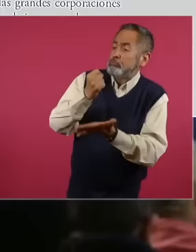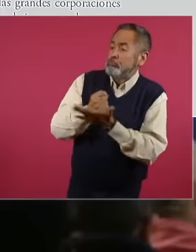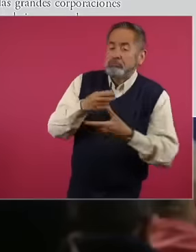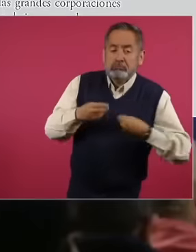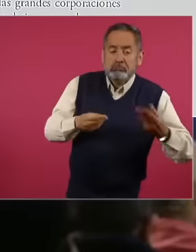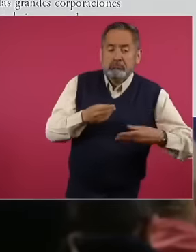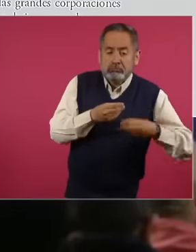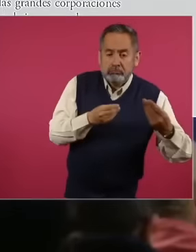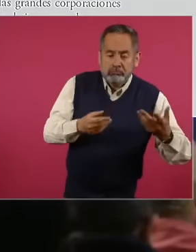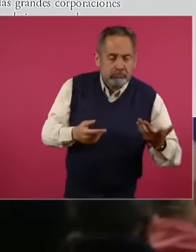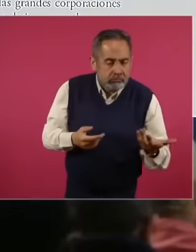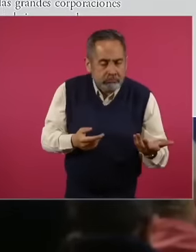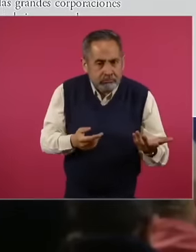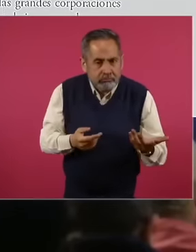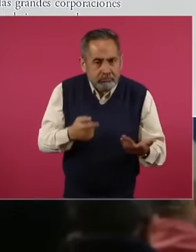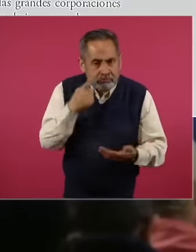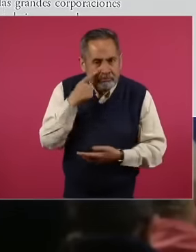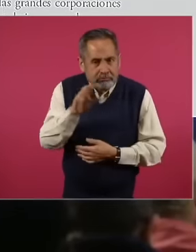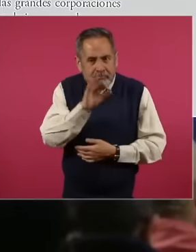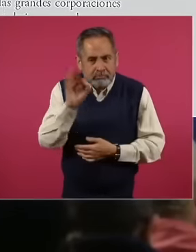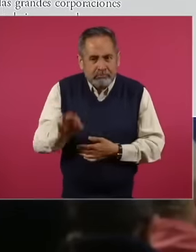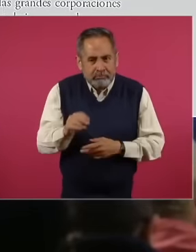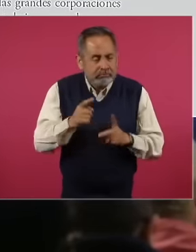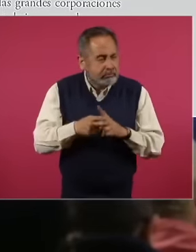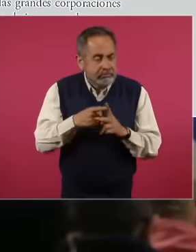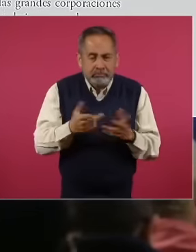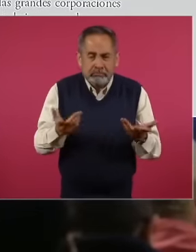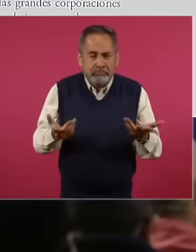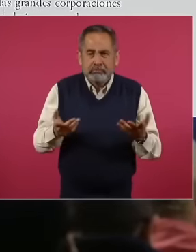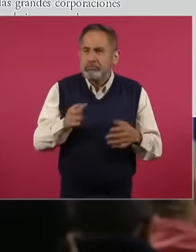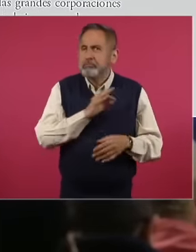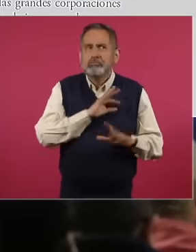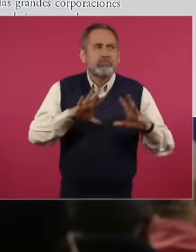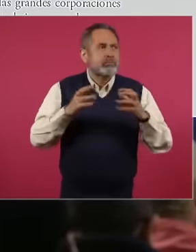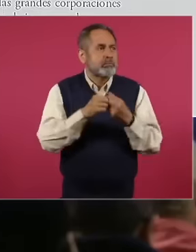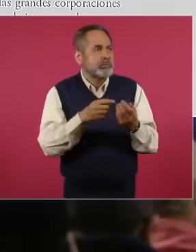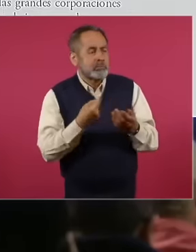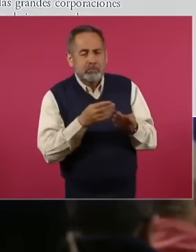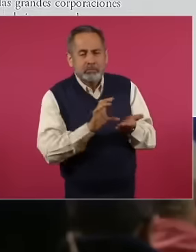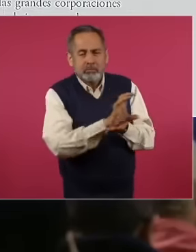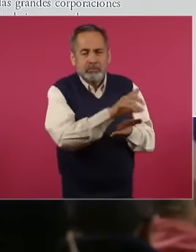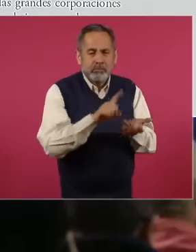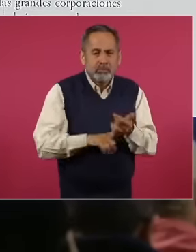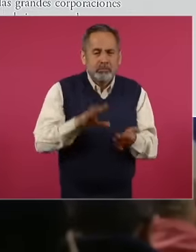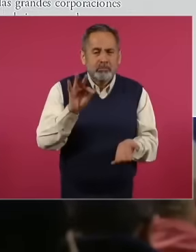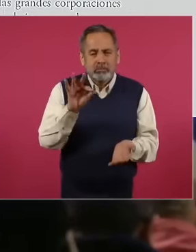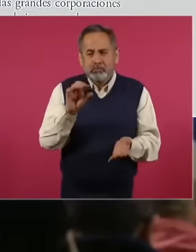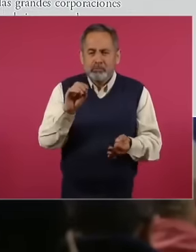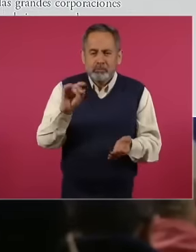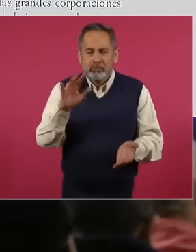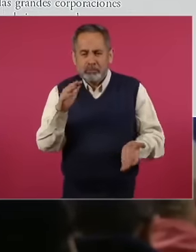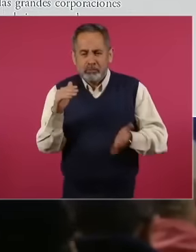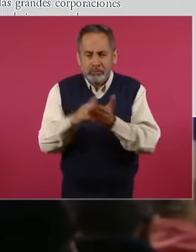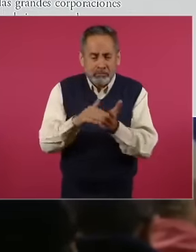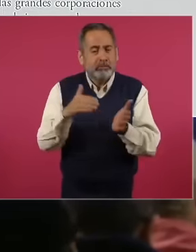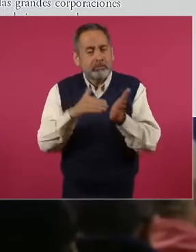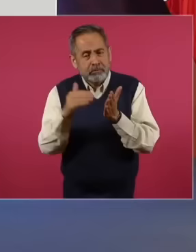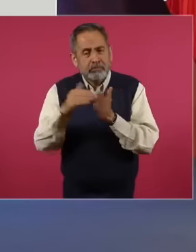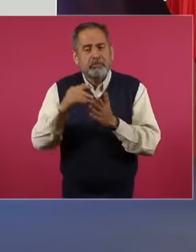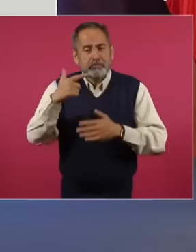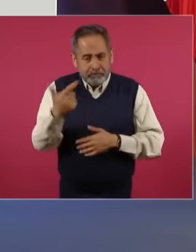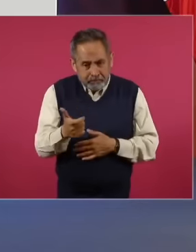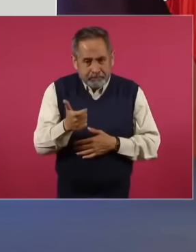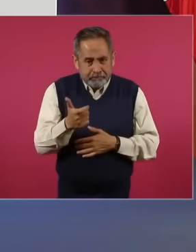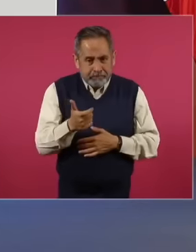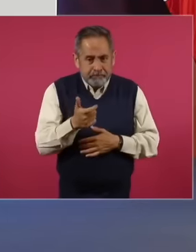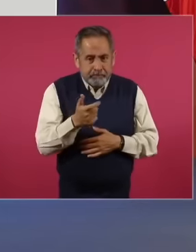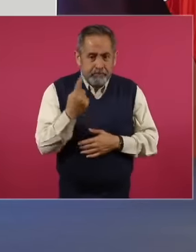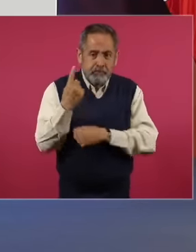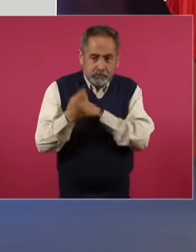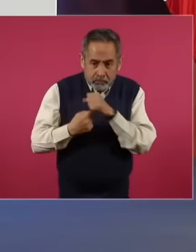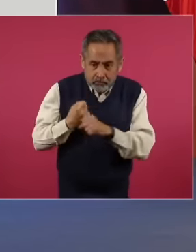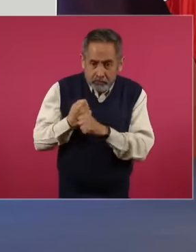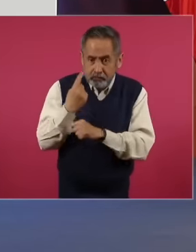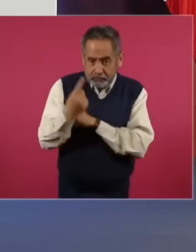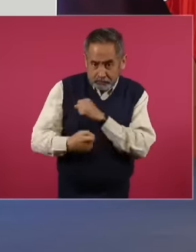more of interest because there are around 40,000,000 million pesos per year of